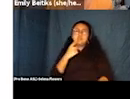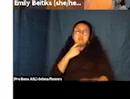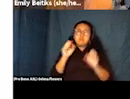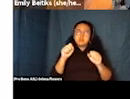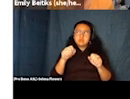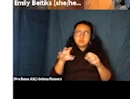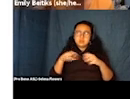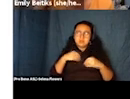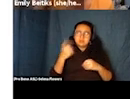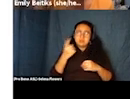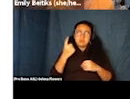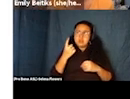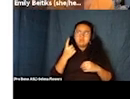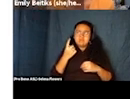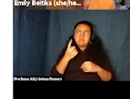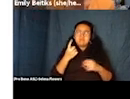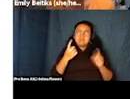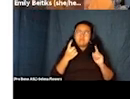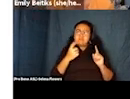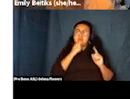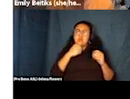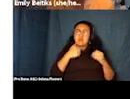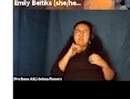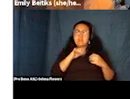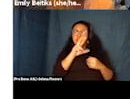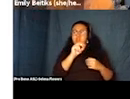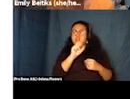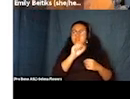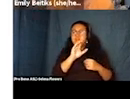version of the film that just doesn't have those 30 seconds? And fortunately they were up for doing that.